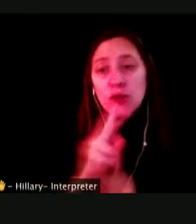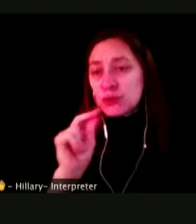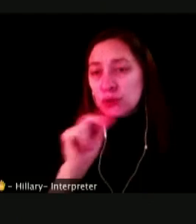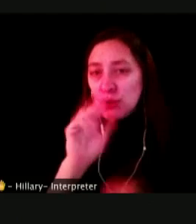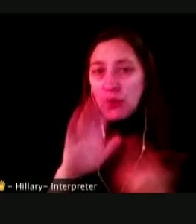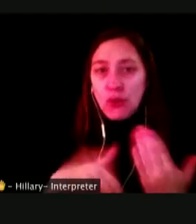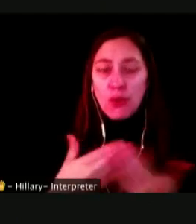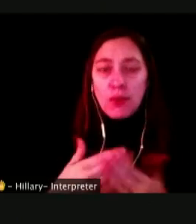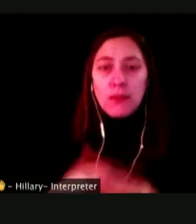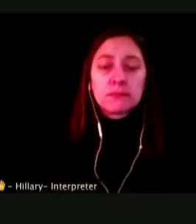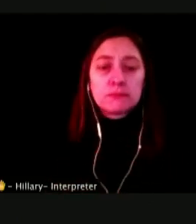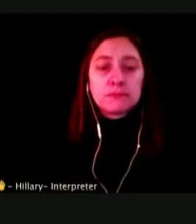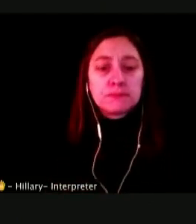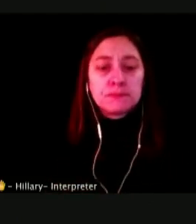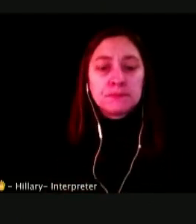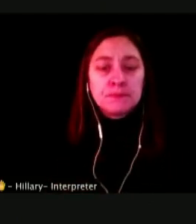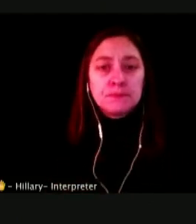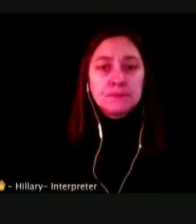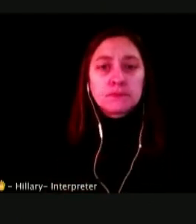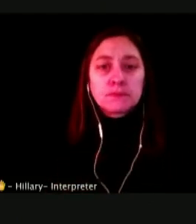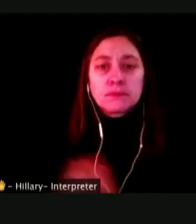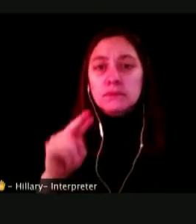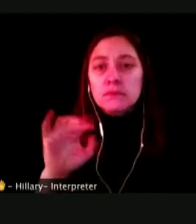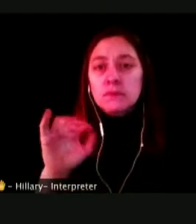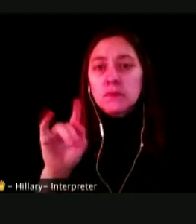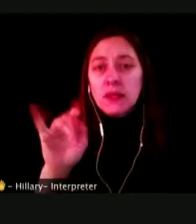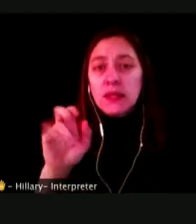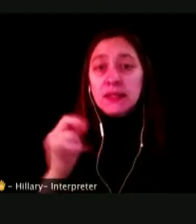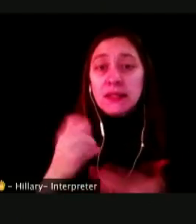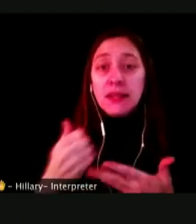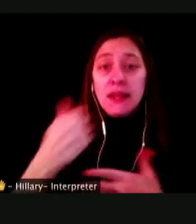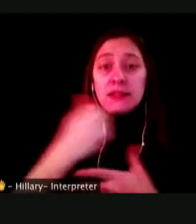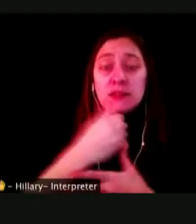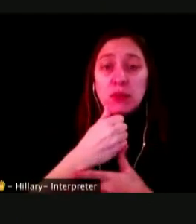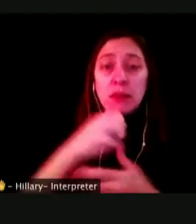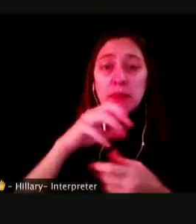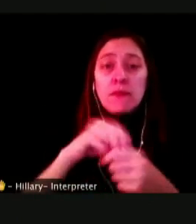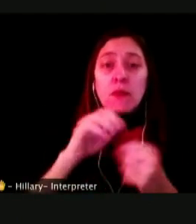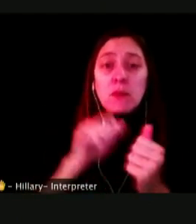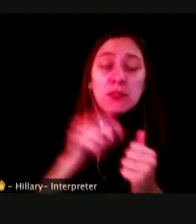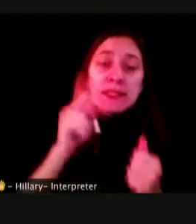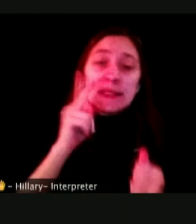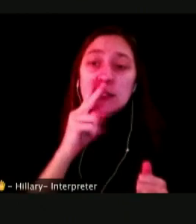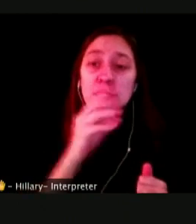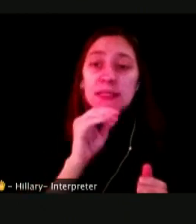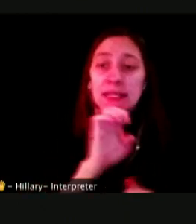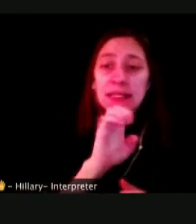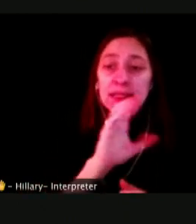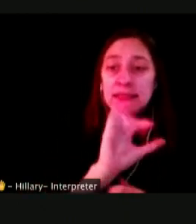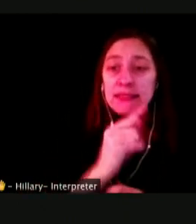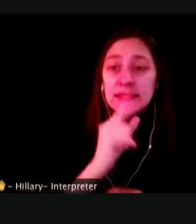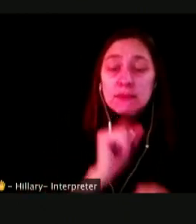NICOTINE IS A PRIMARY AGENT IN BOTH NEW CIGARETTES AND IS HIGHLY ADDICTIVE BUT IT CAUSES YOU